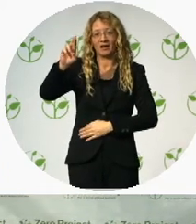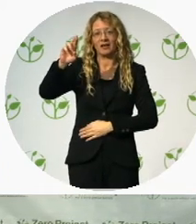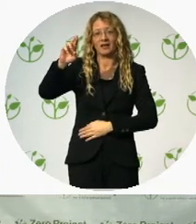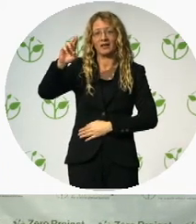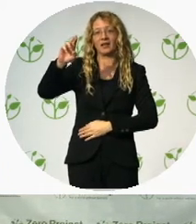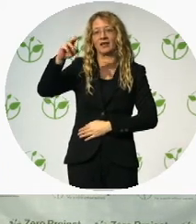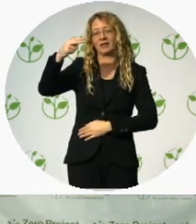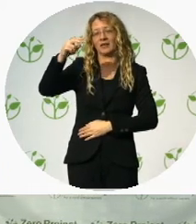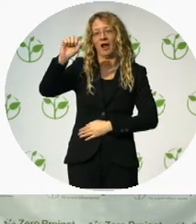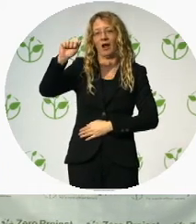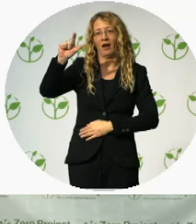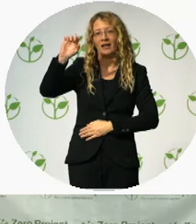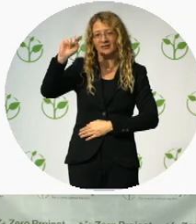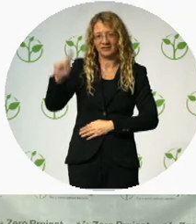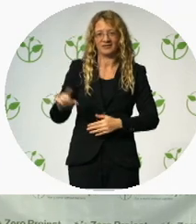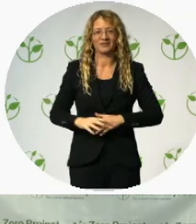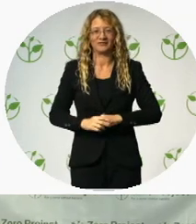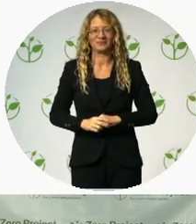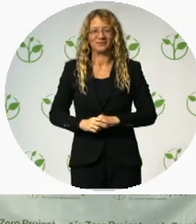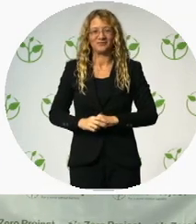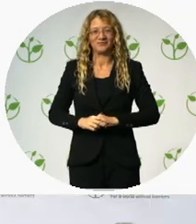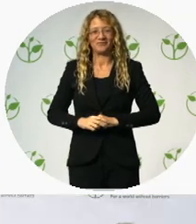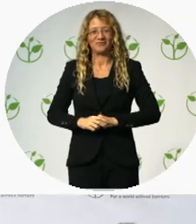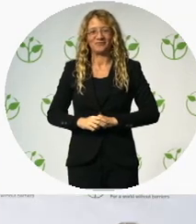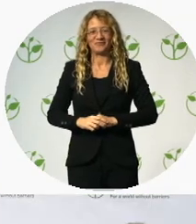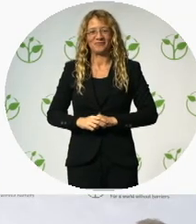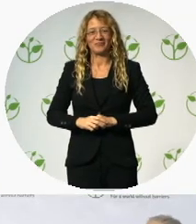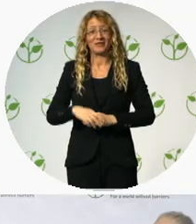The project aims for improving web accessibility expertise in Latin America.